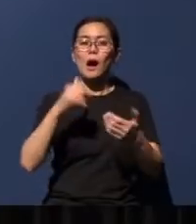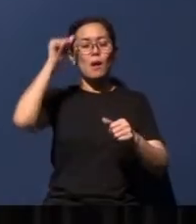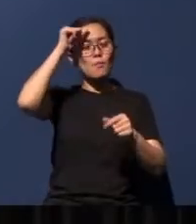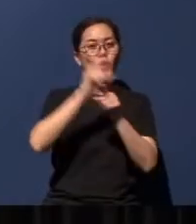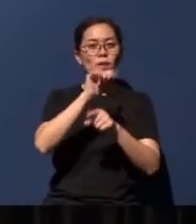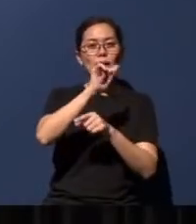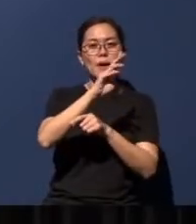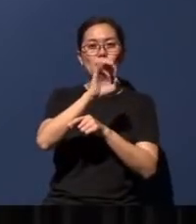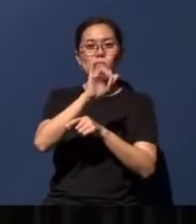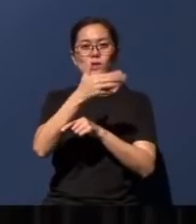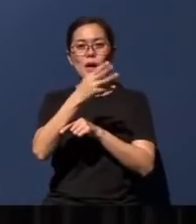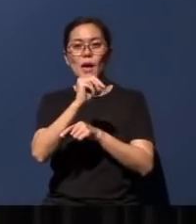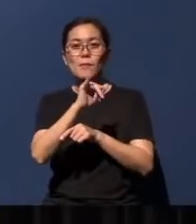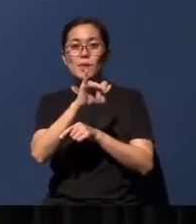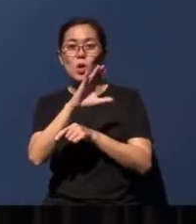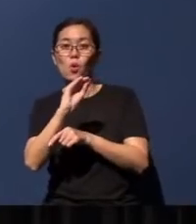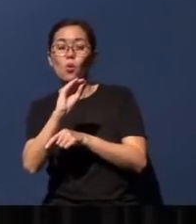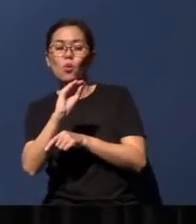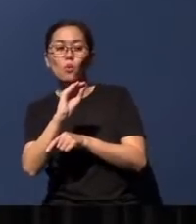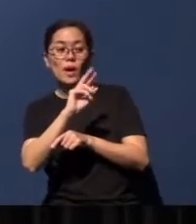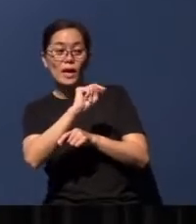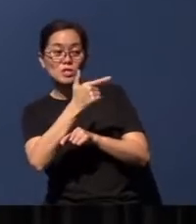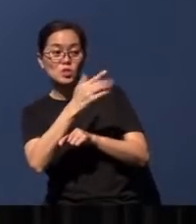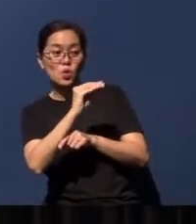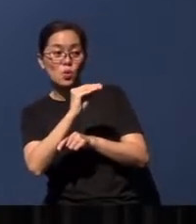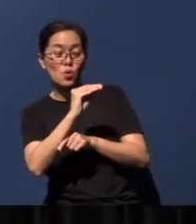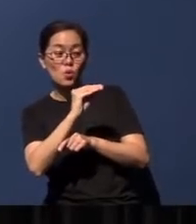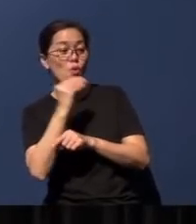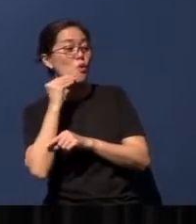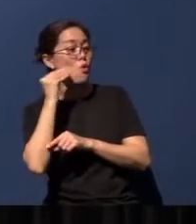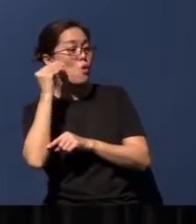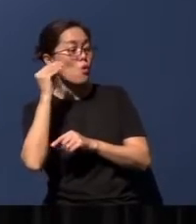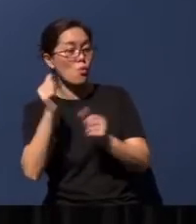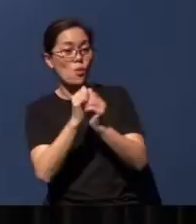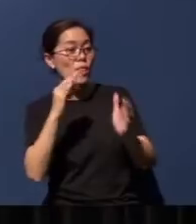Yeo's 'Homeless Hearts', the NGO, may have to shut its doors because there's nothing to do, you know.